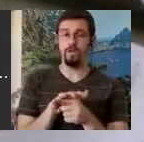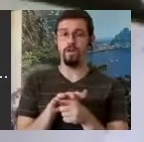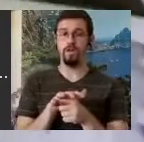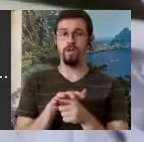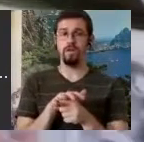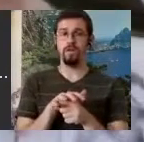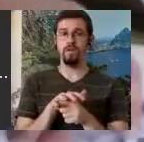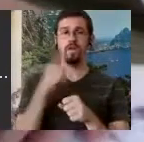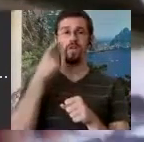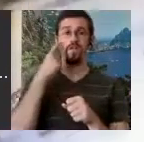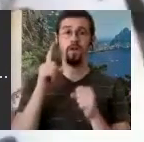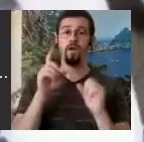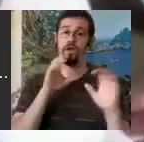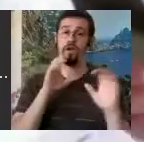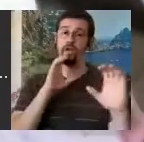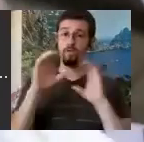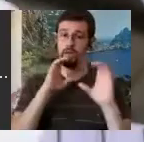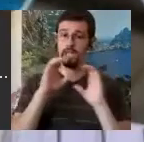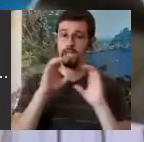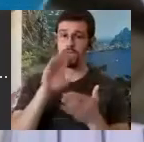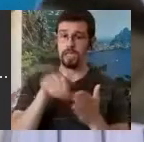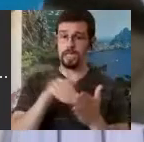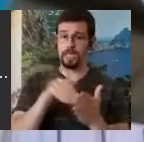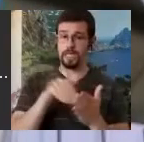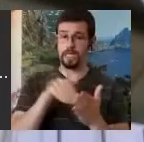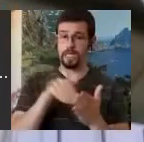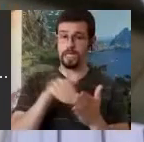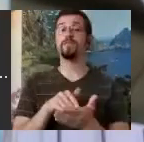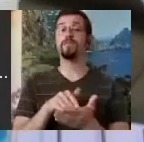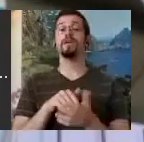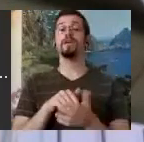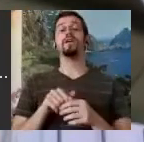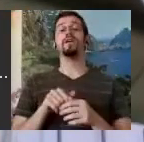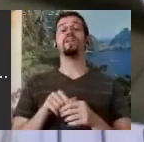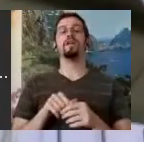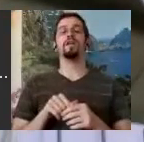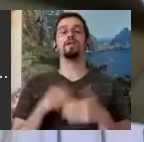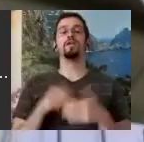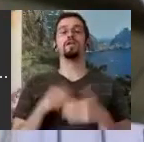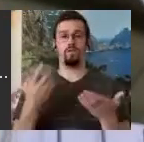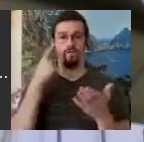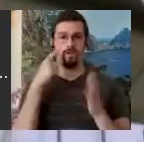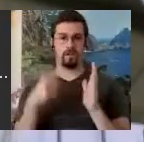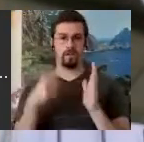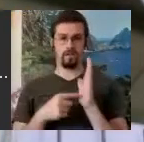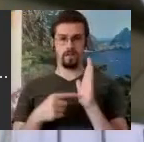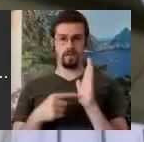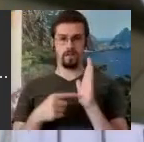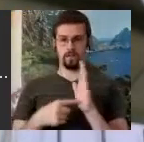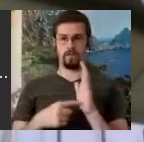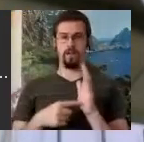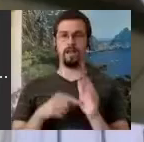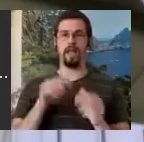this is for example Annegrethe Pedersen. This is a Deaf woman in Denmark around